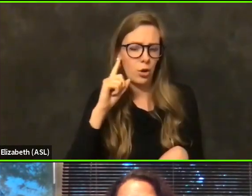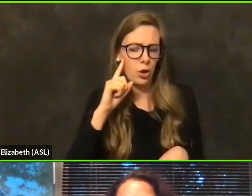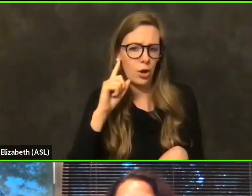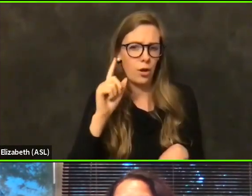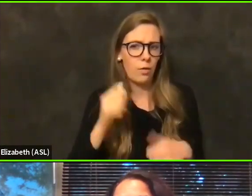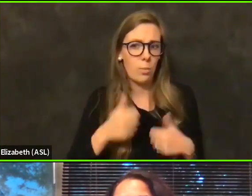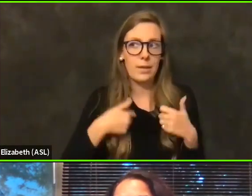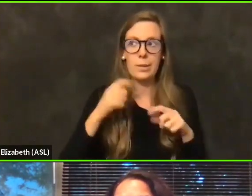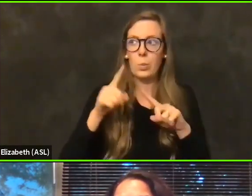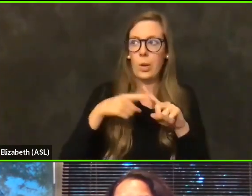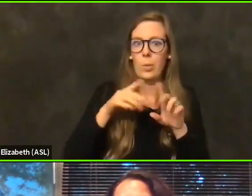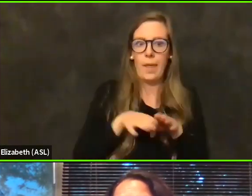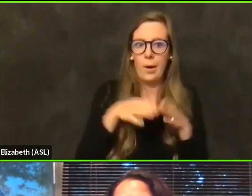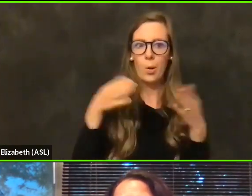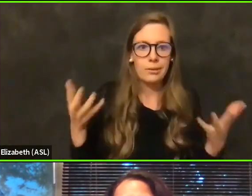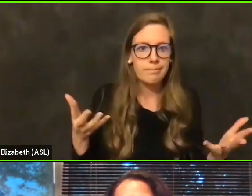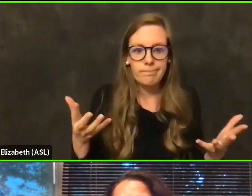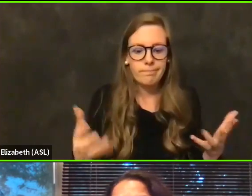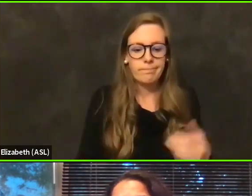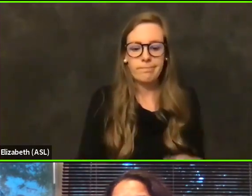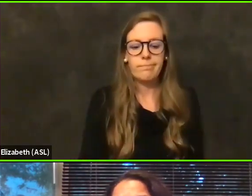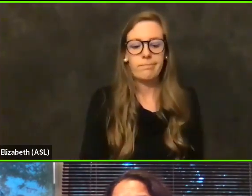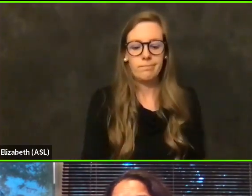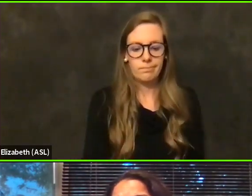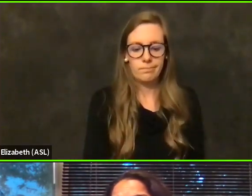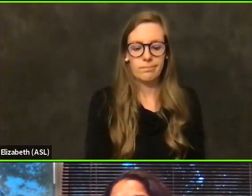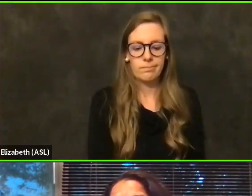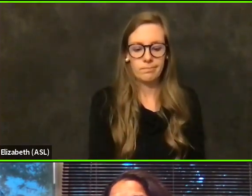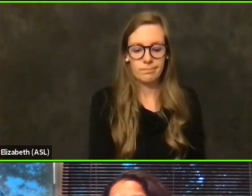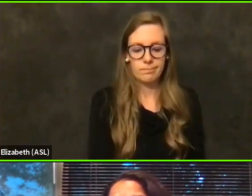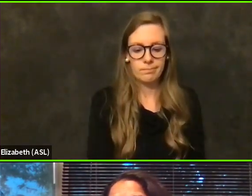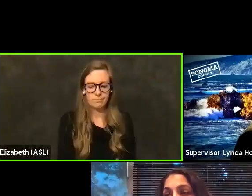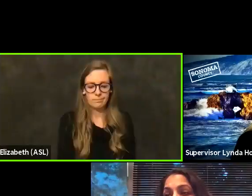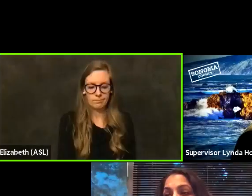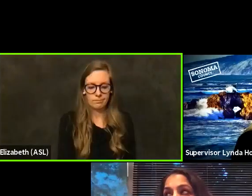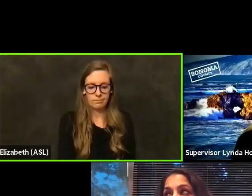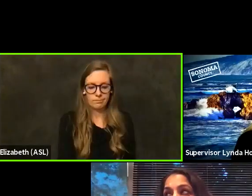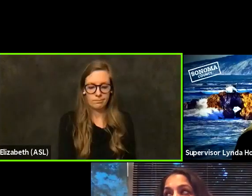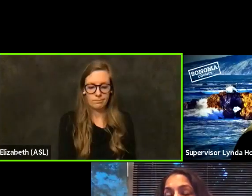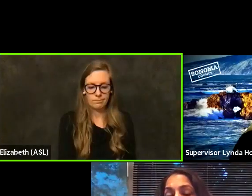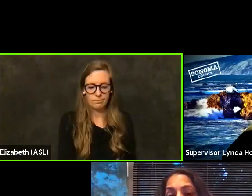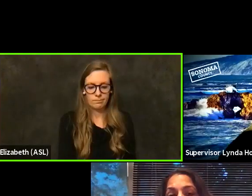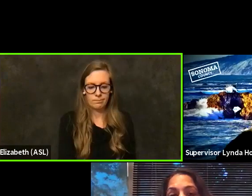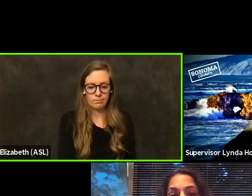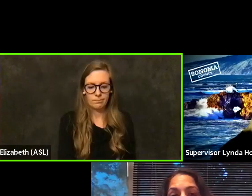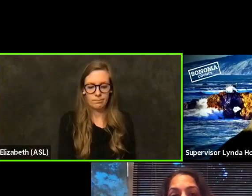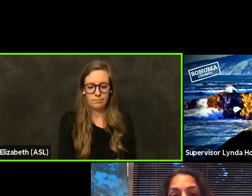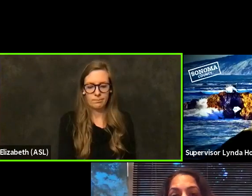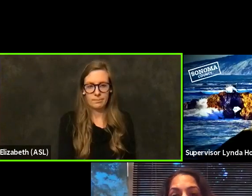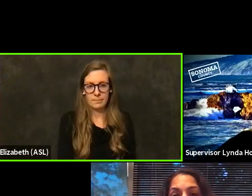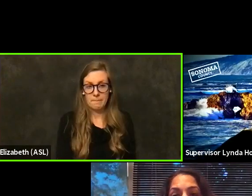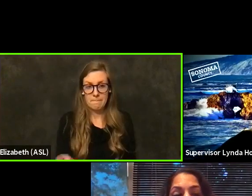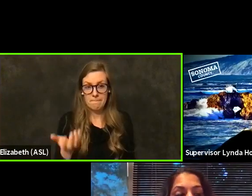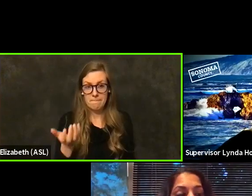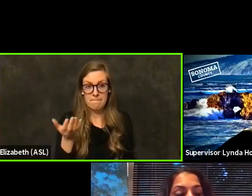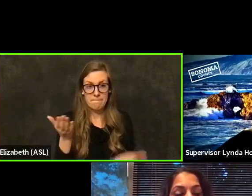tear open up so that they have an ability to get in line for a vaccine? doctora Mase are doctors. And if you want to tag team on that